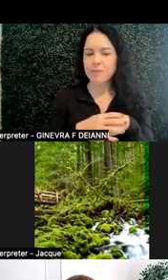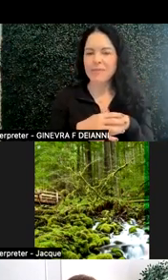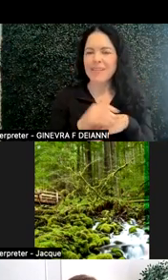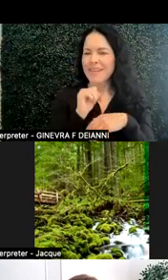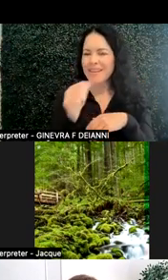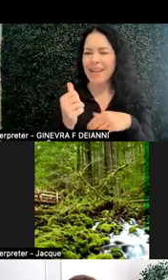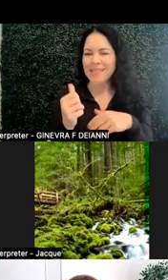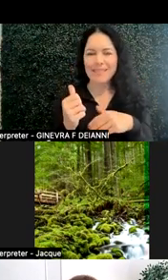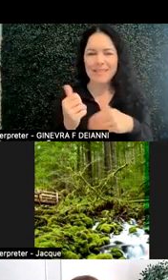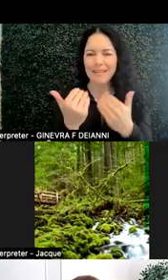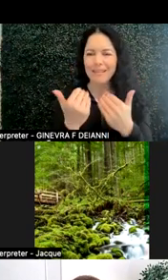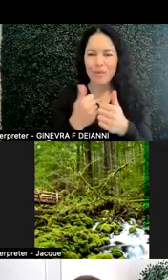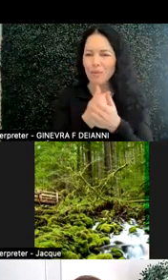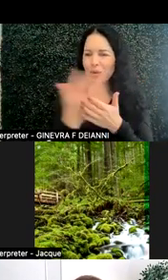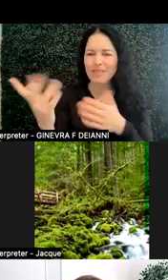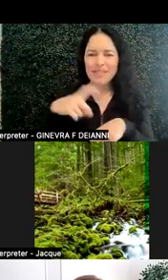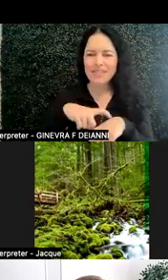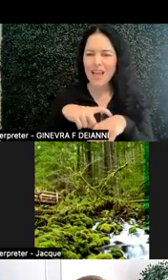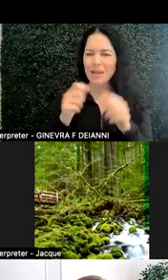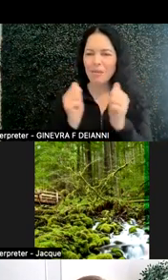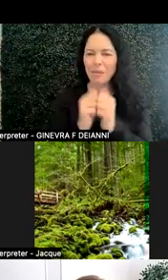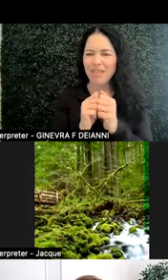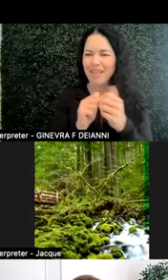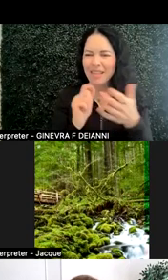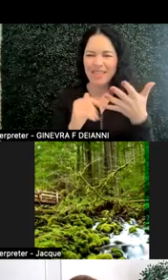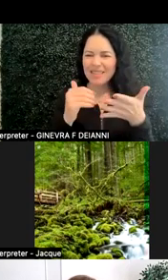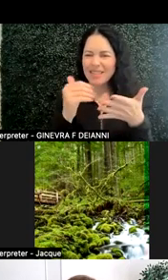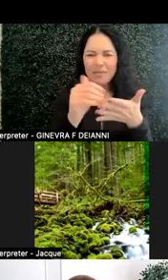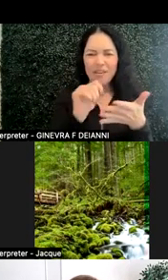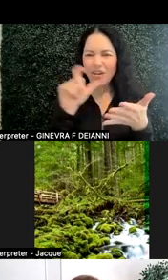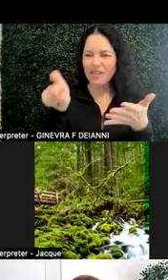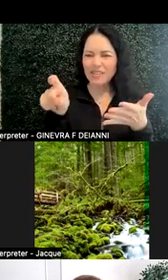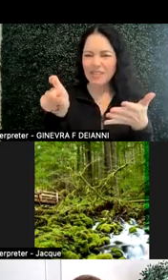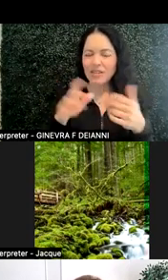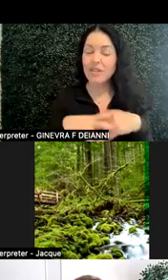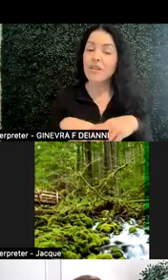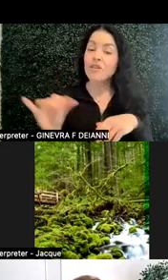your time in unnecessary steps. So kind of like showing your work.